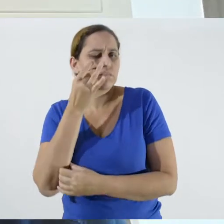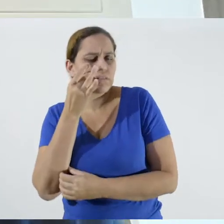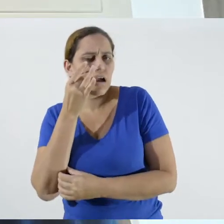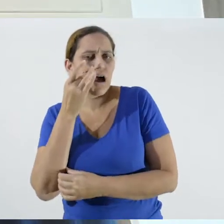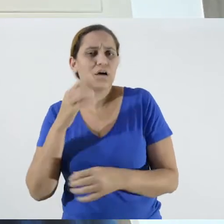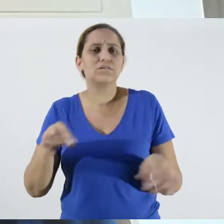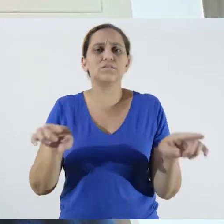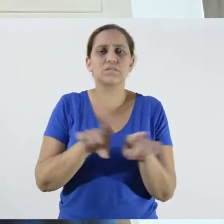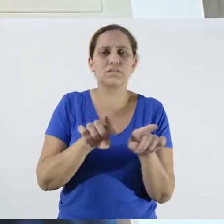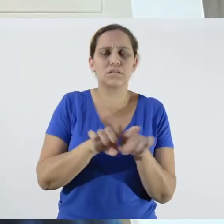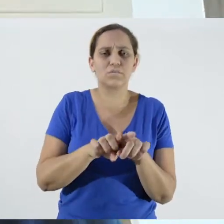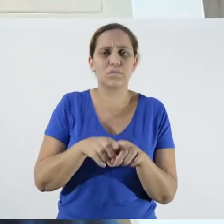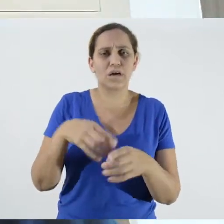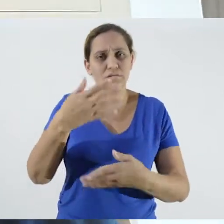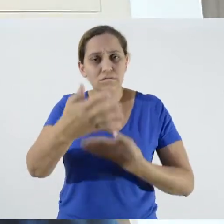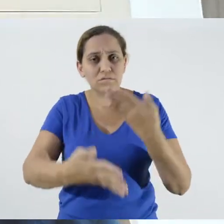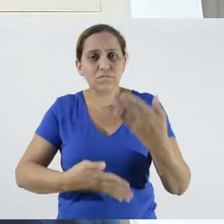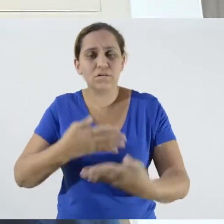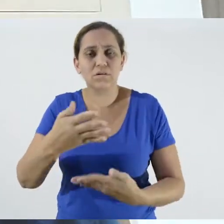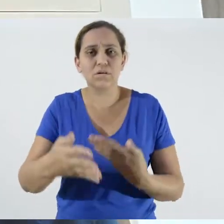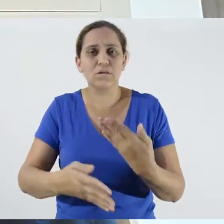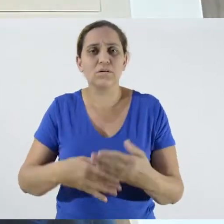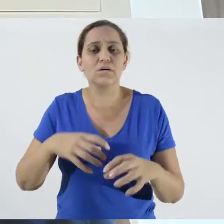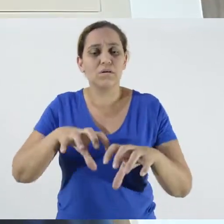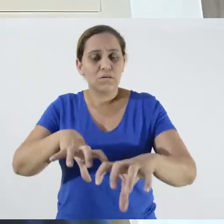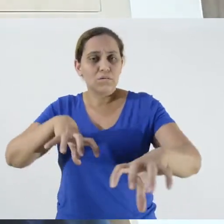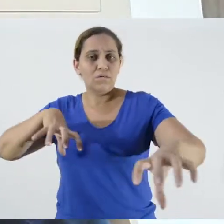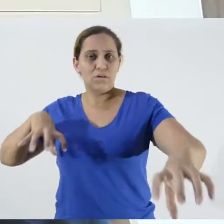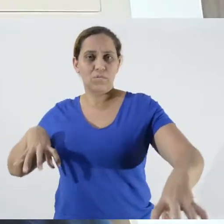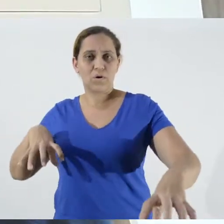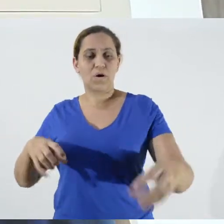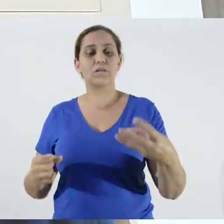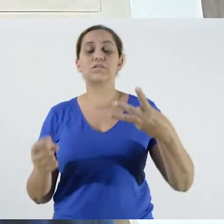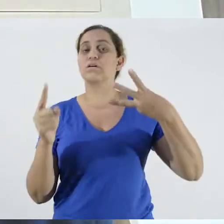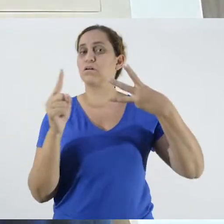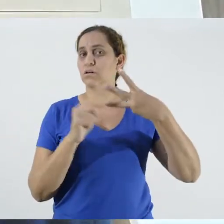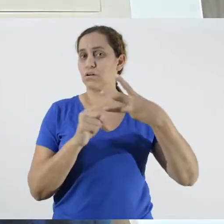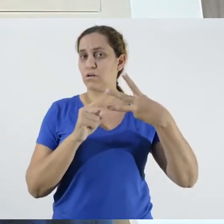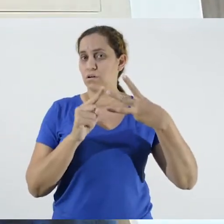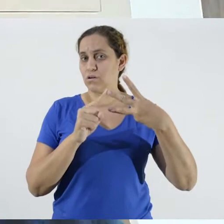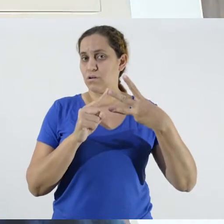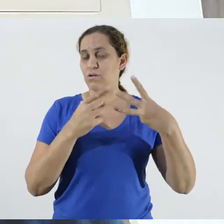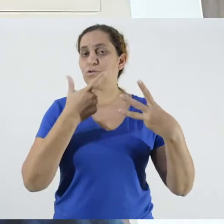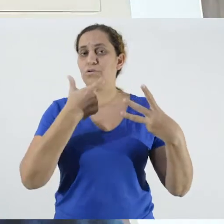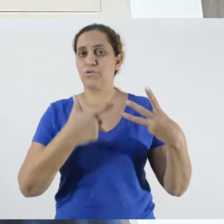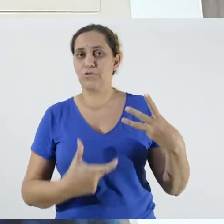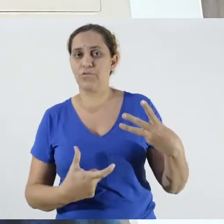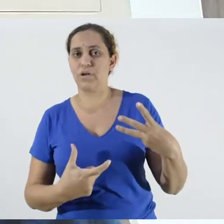remote ones. Freire brings this dialogical perspective that the